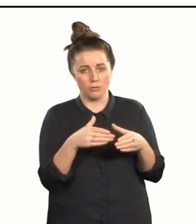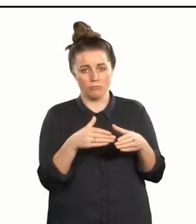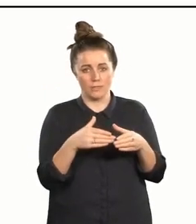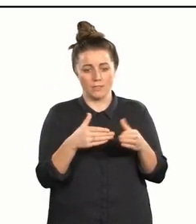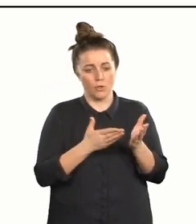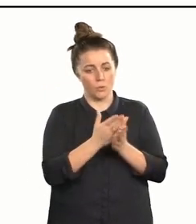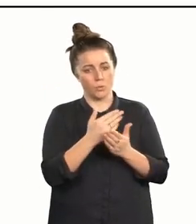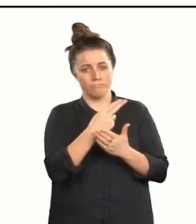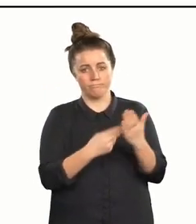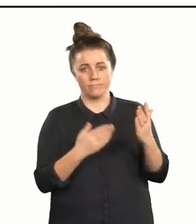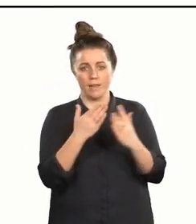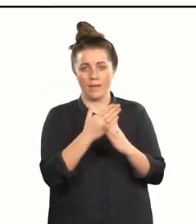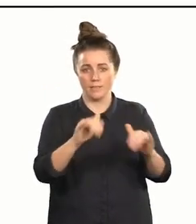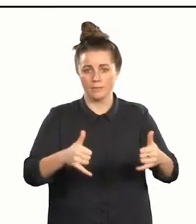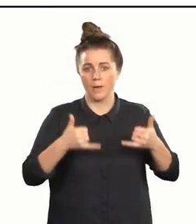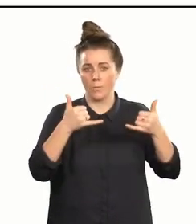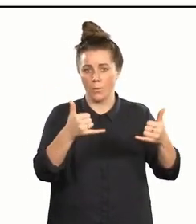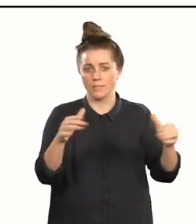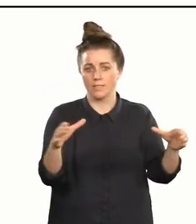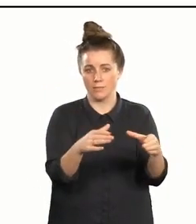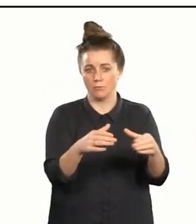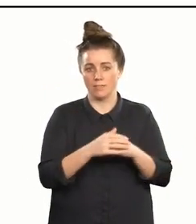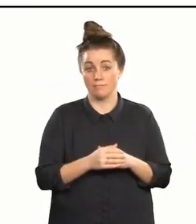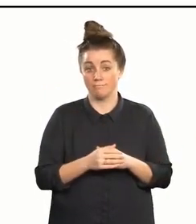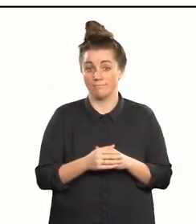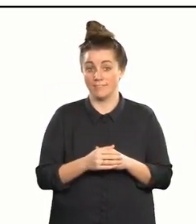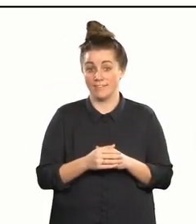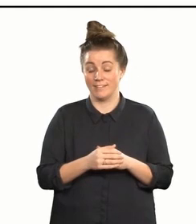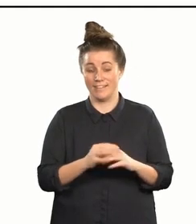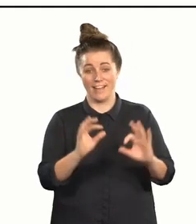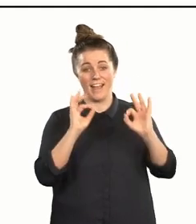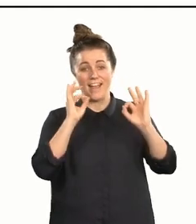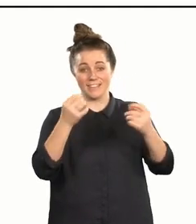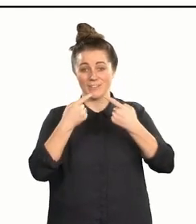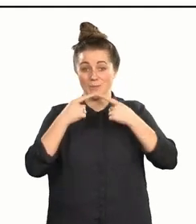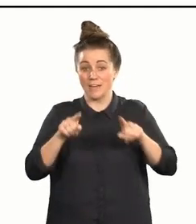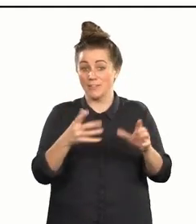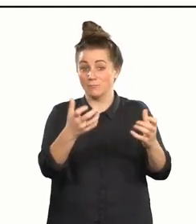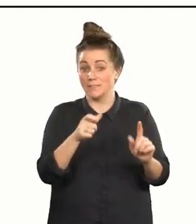Te Putanga Toi Arts Access Awards. So it is excellent to announce the recipient of